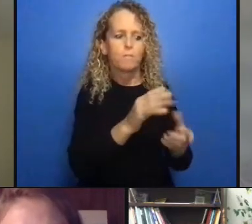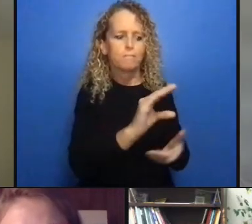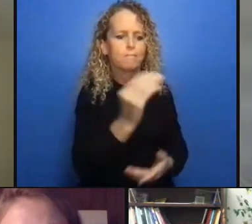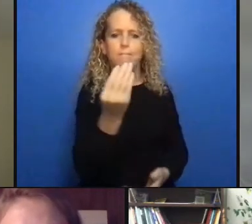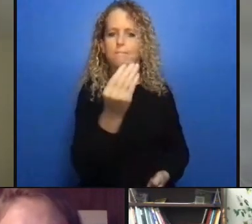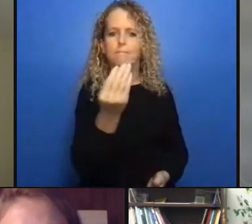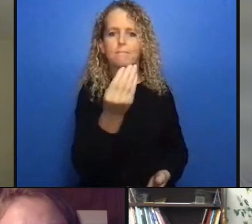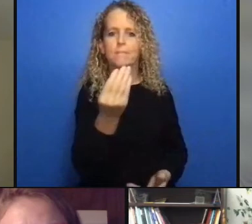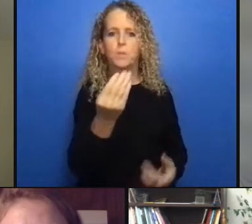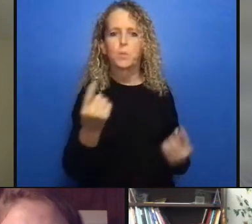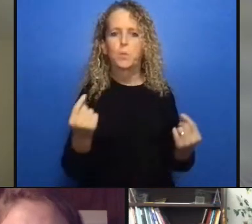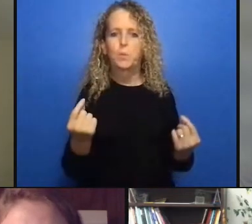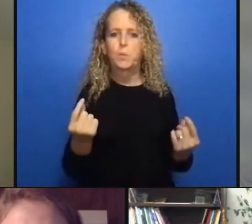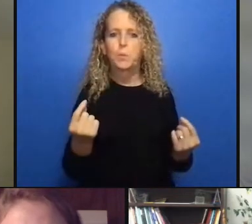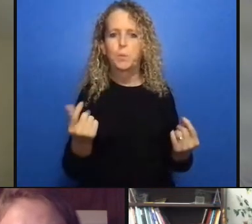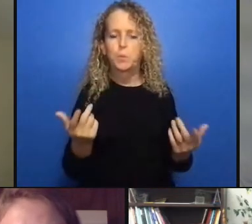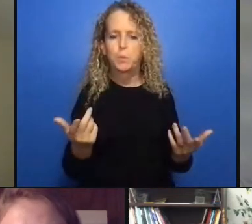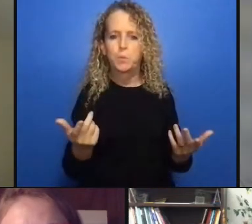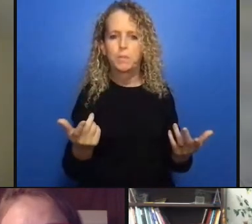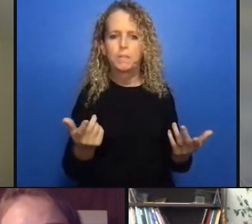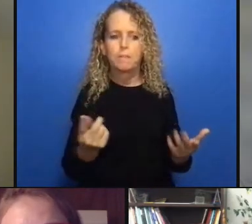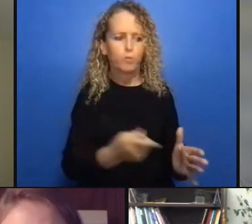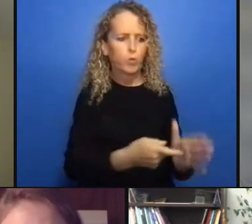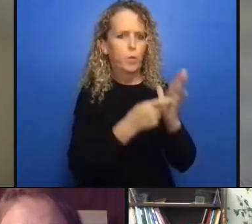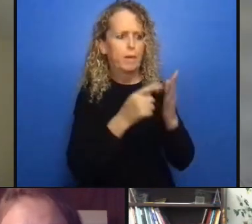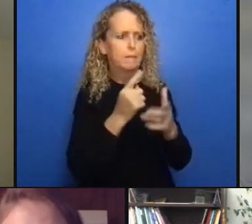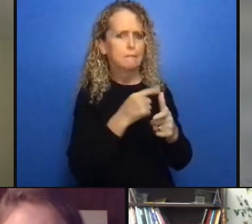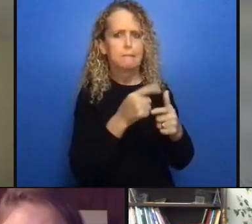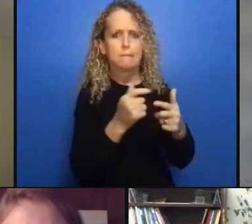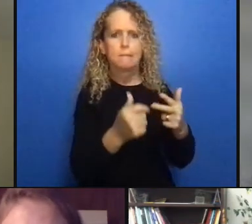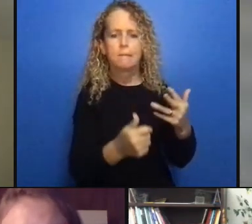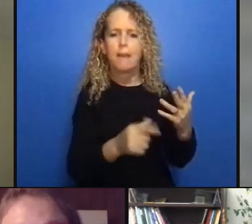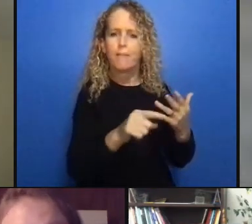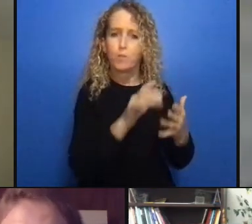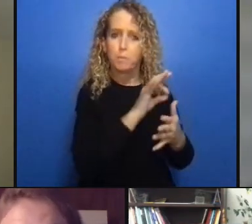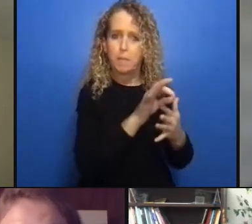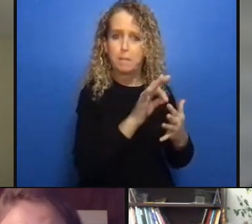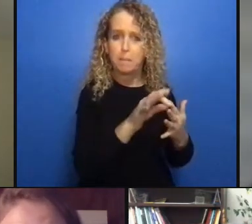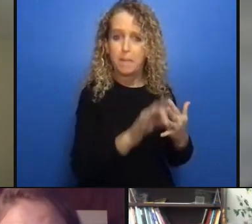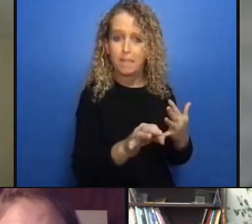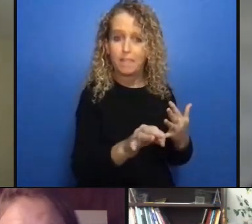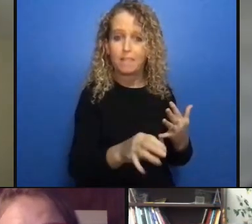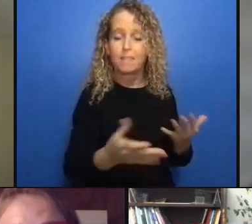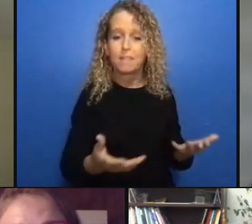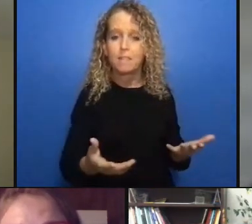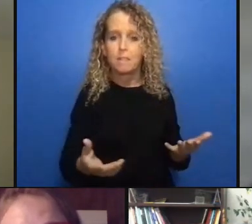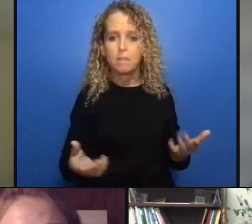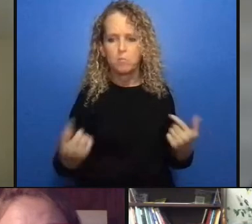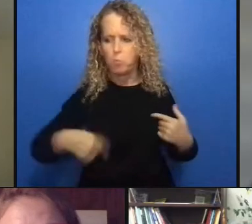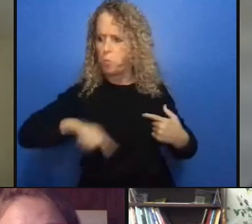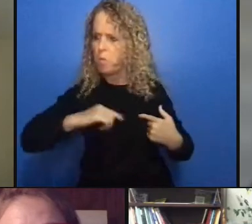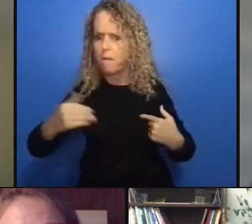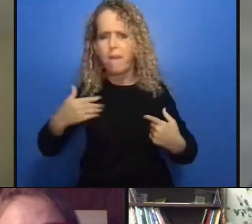and it's called prison abolition and grounded justice it's a 2015 paper in the ucla law review